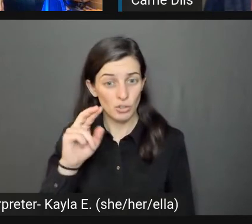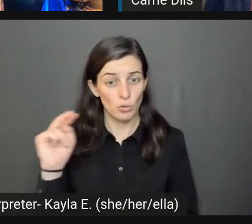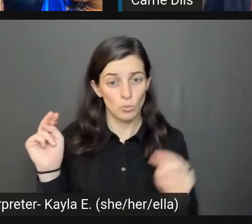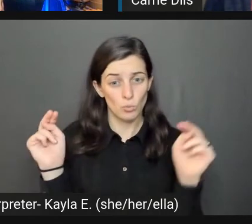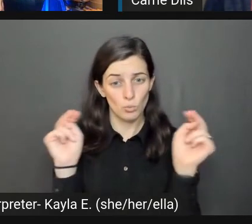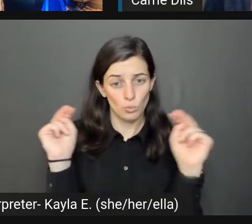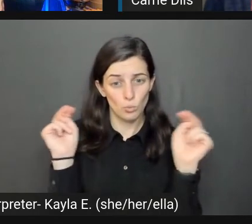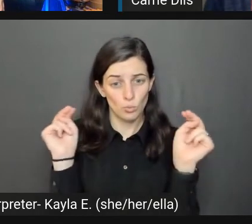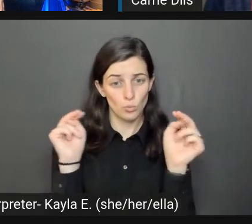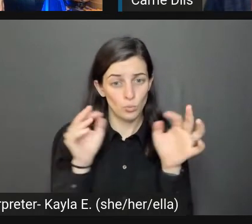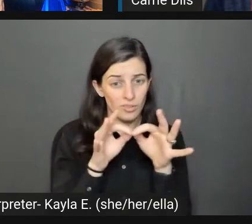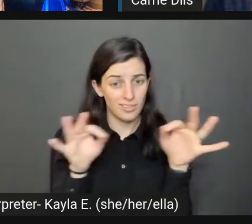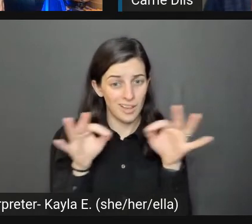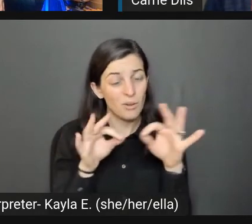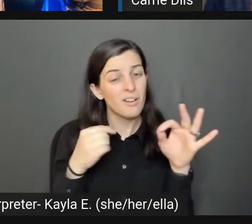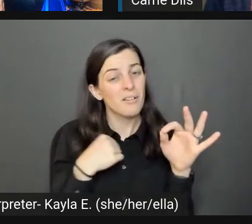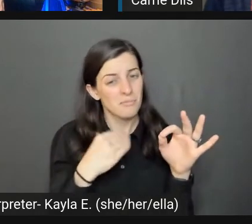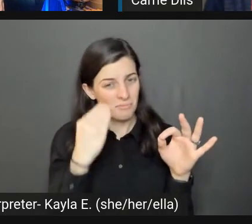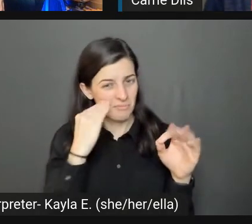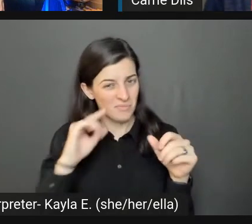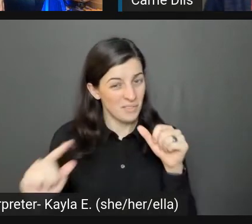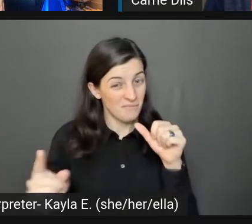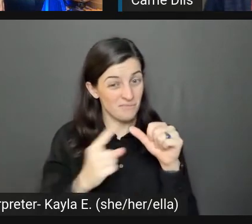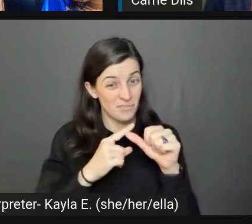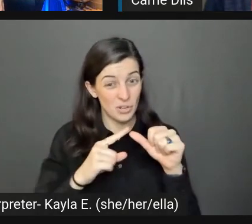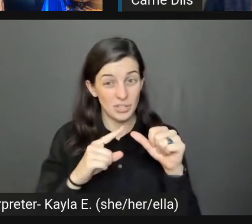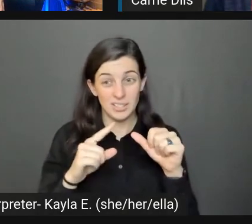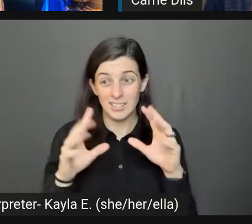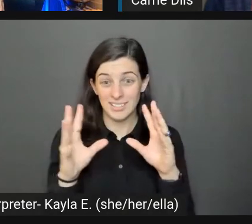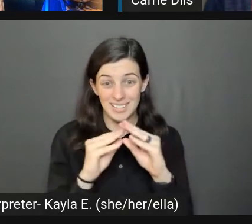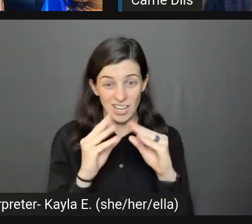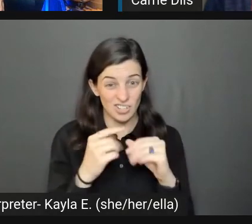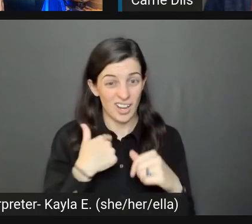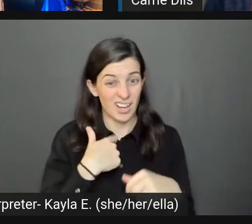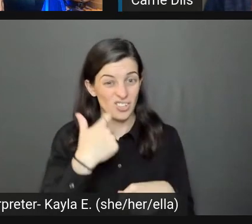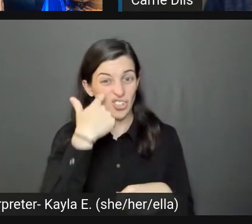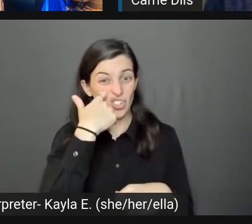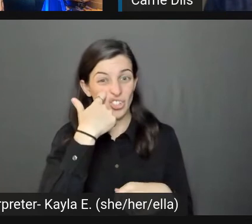I'm pretty sure the first session I moderated a couple hours ago, I signed off by saying, thanks guys.